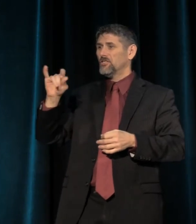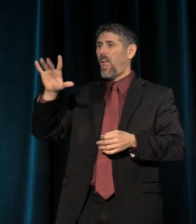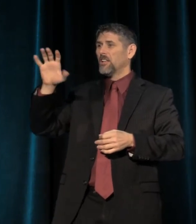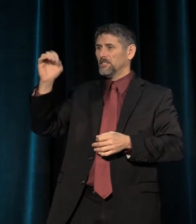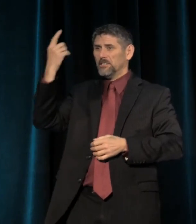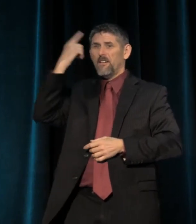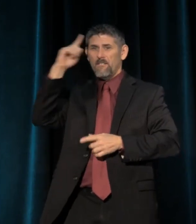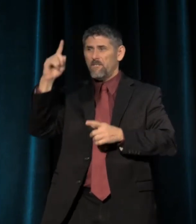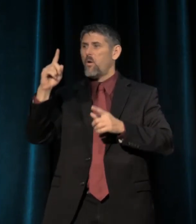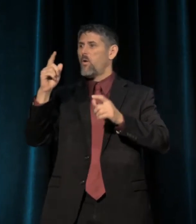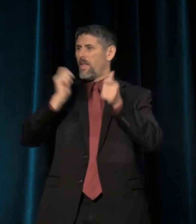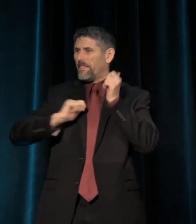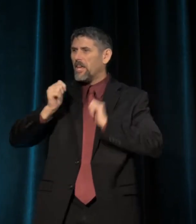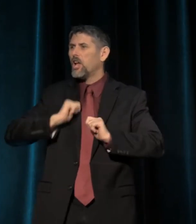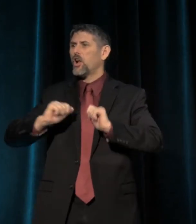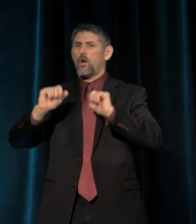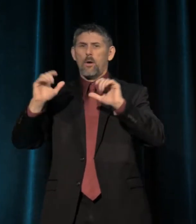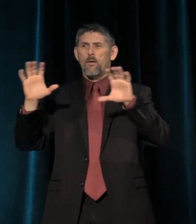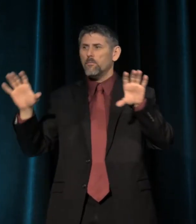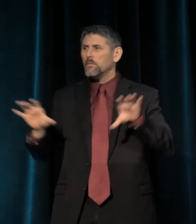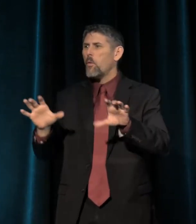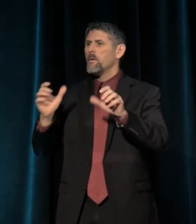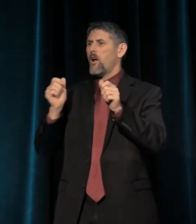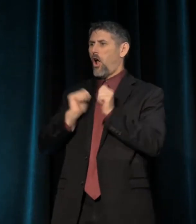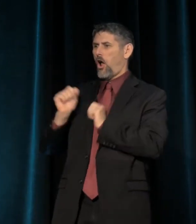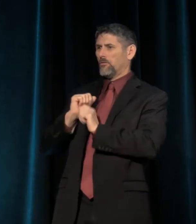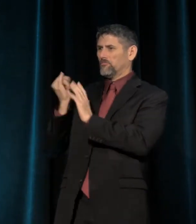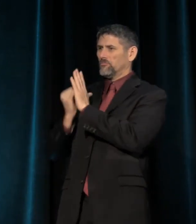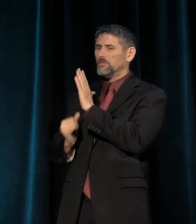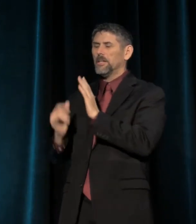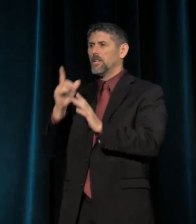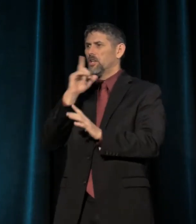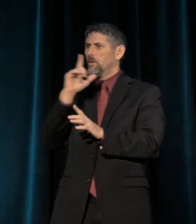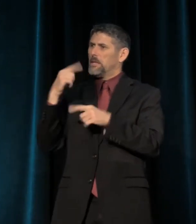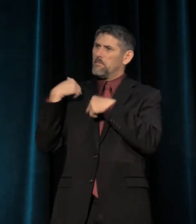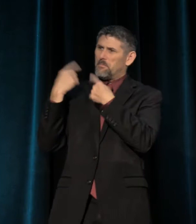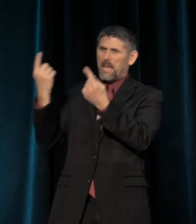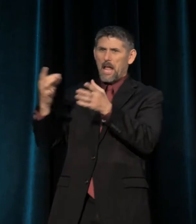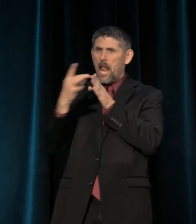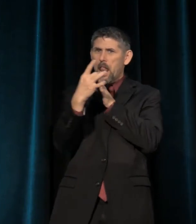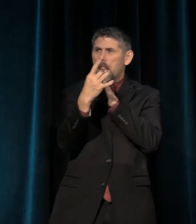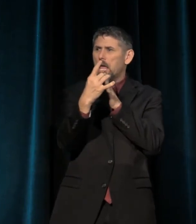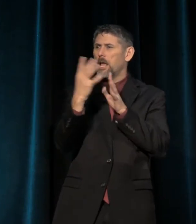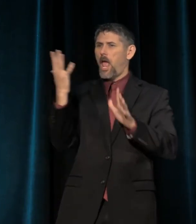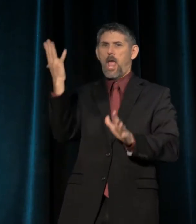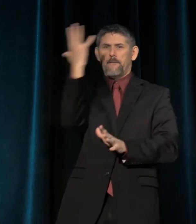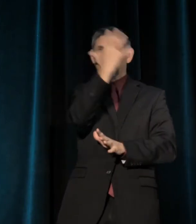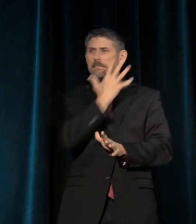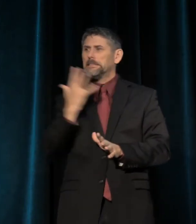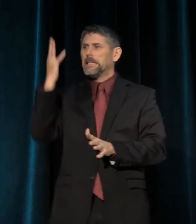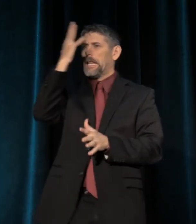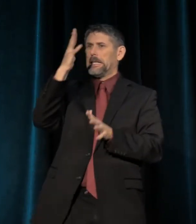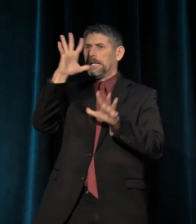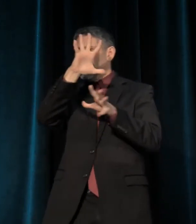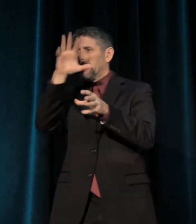and to an organization that's always been on the cutting edge of aesthetics in American Theater.